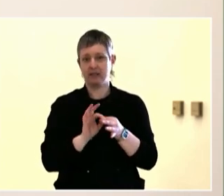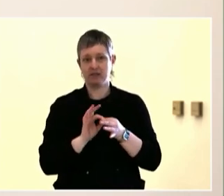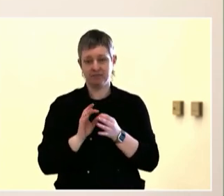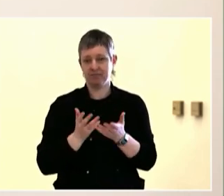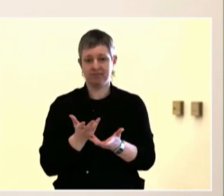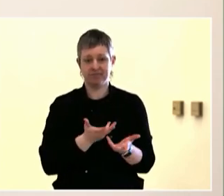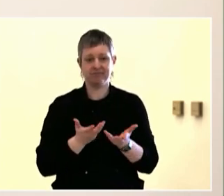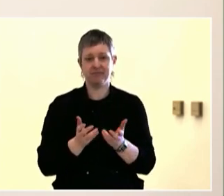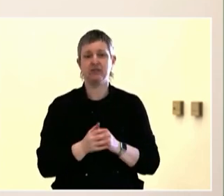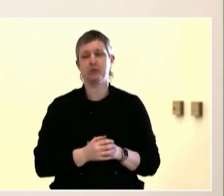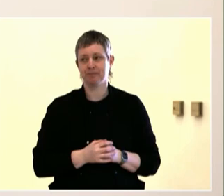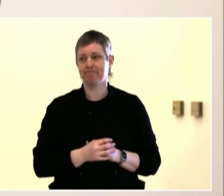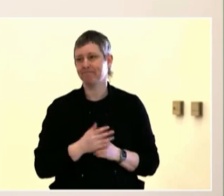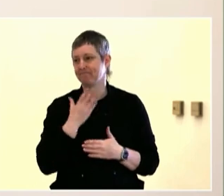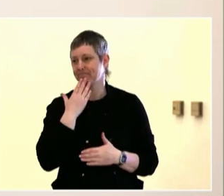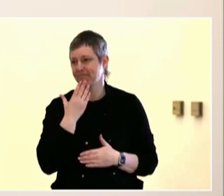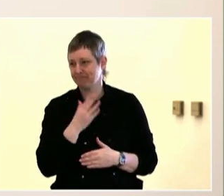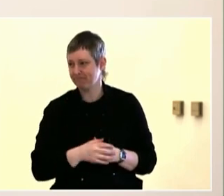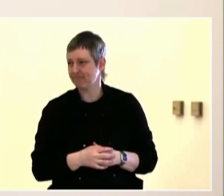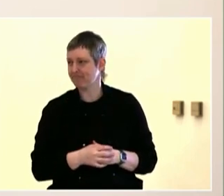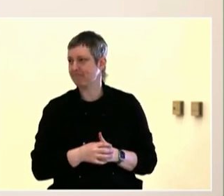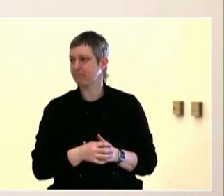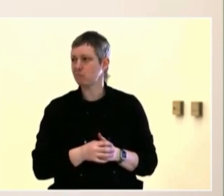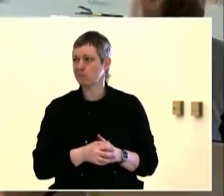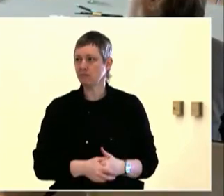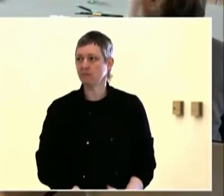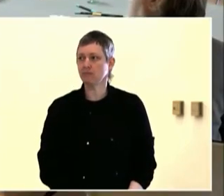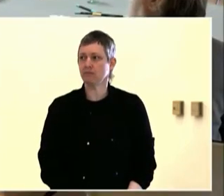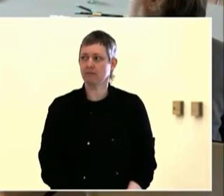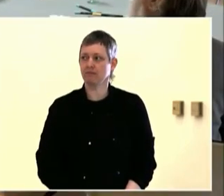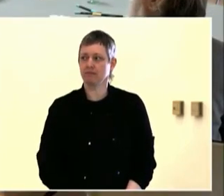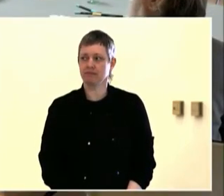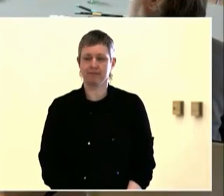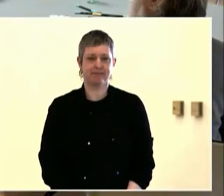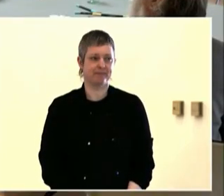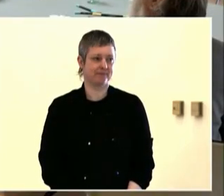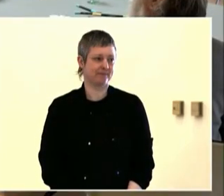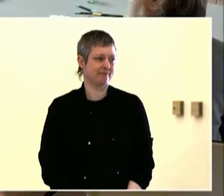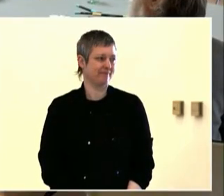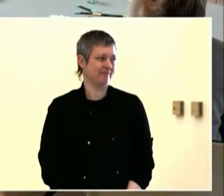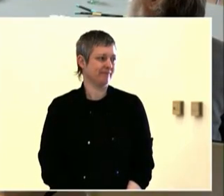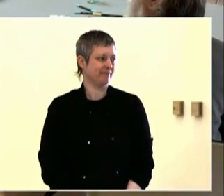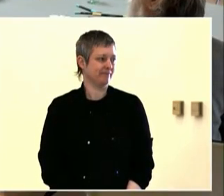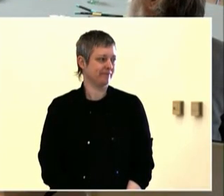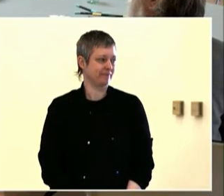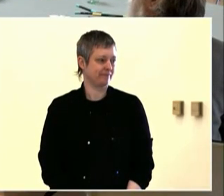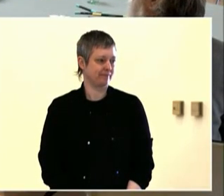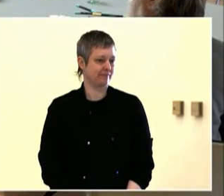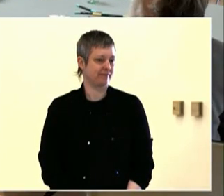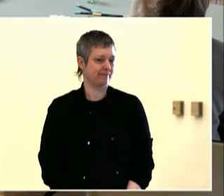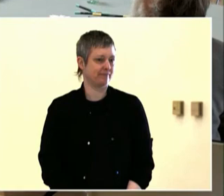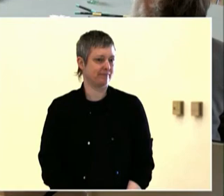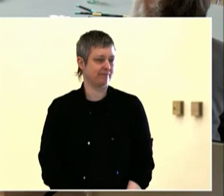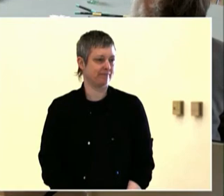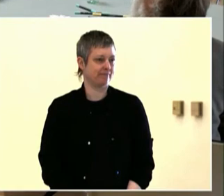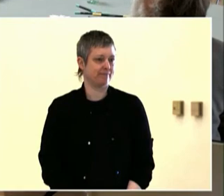relationship when you're building engagement. Thank you. Good morning, I'm Sarah